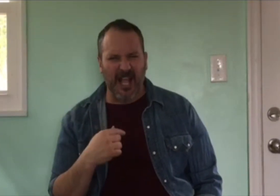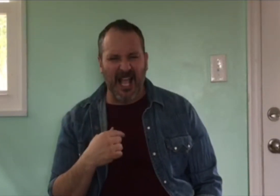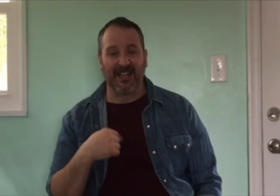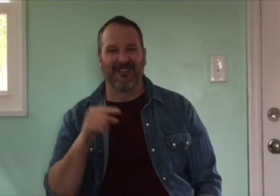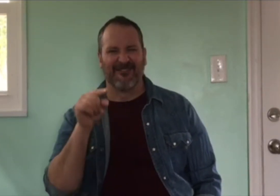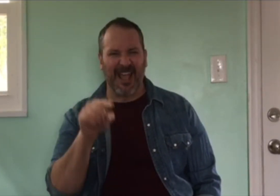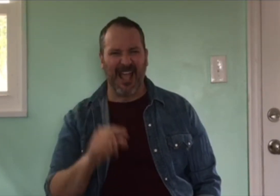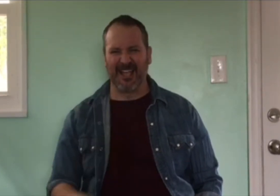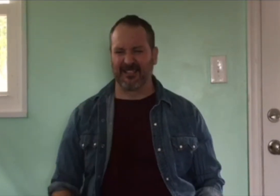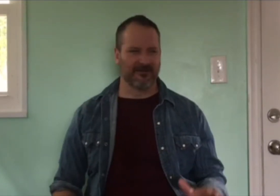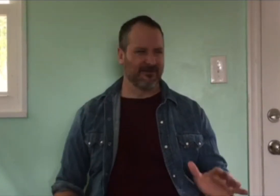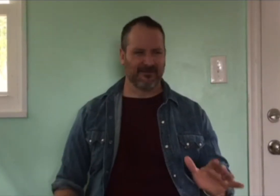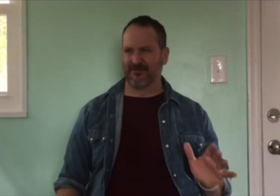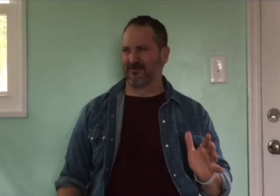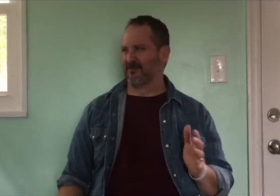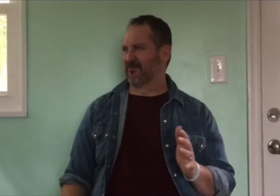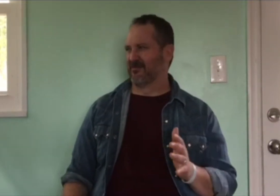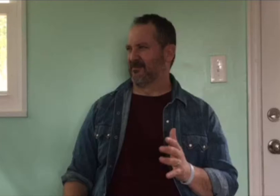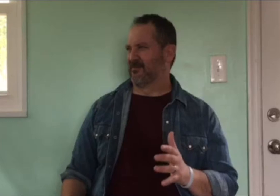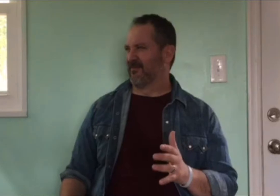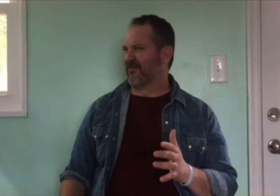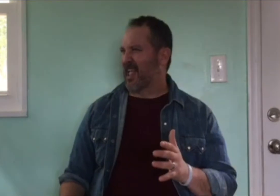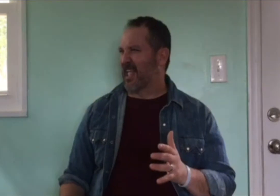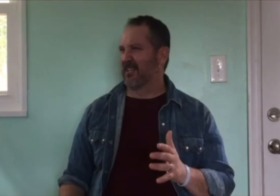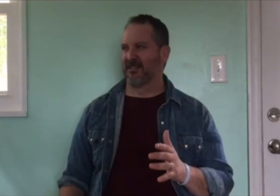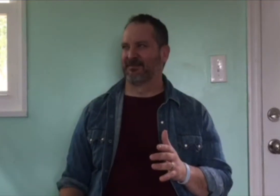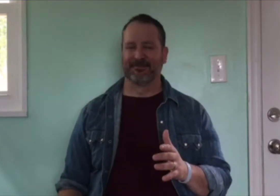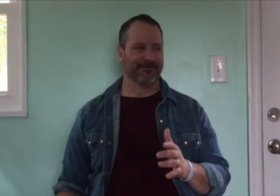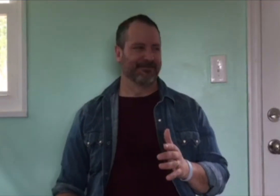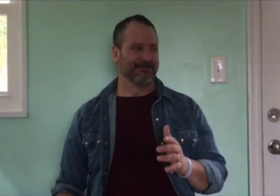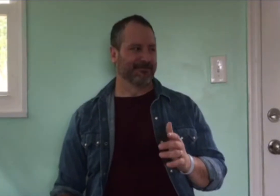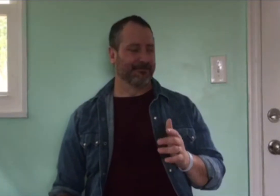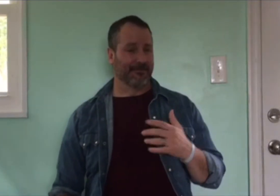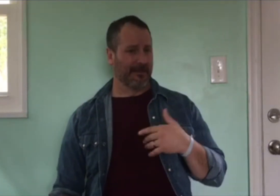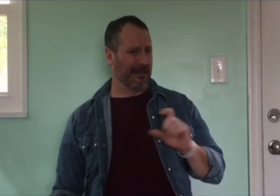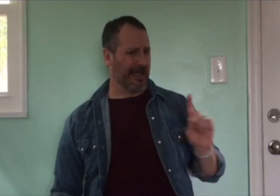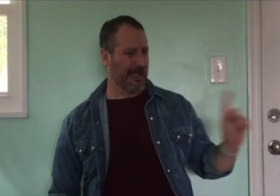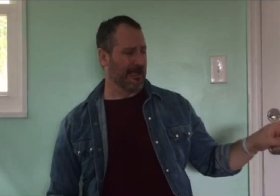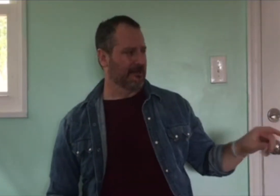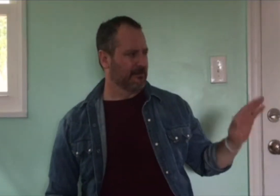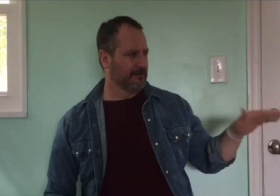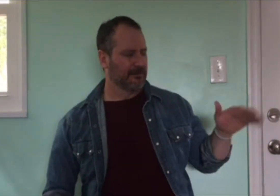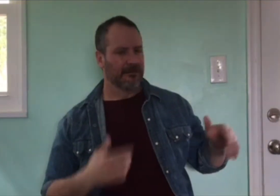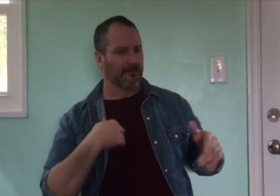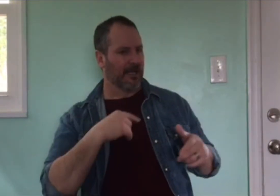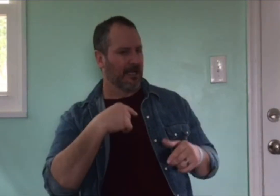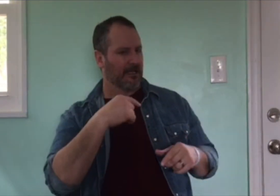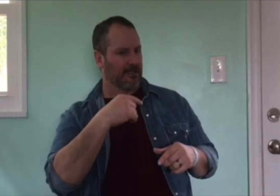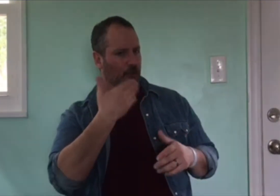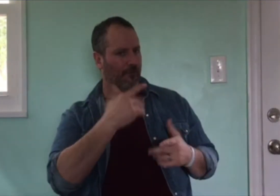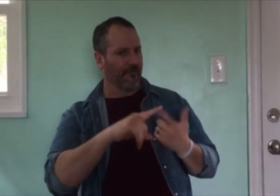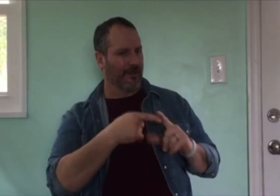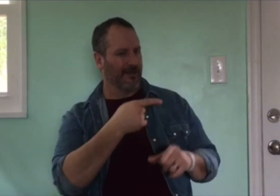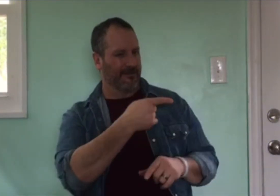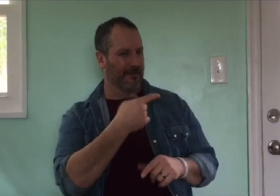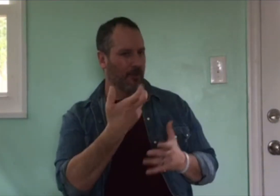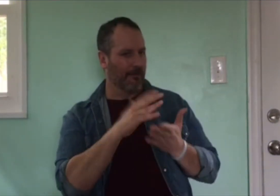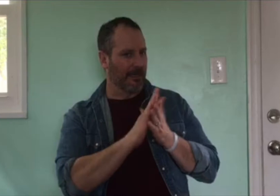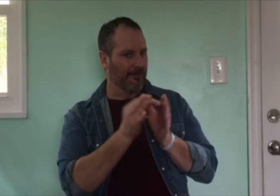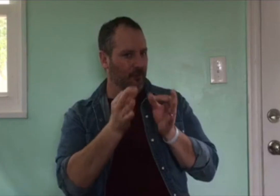I looked at him all bewildered and repeated after him, mouthing the word “fag”. At this point, I decided to look at my hearing friend, who had this goal of becoming an interpreter, what the boy was saying.